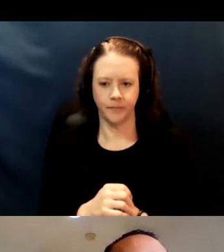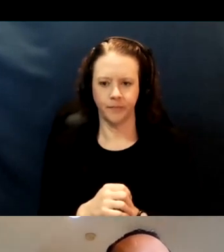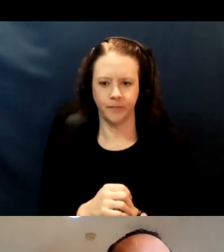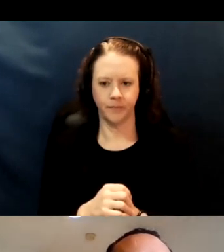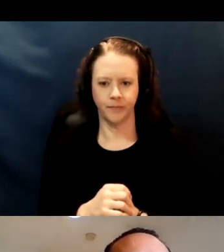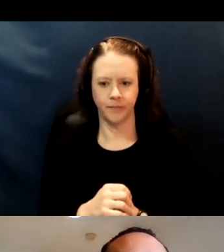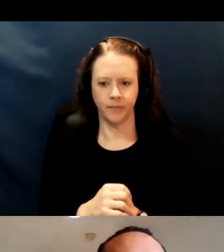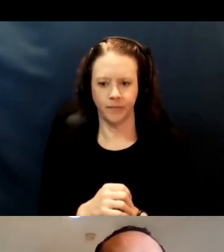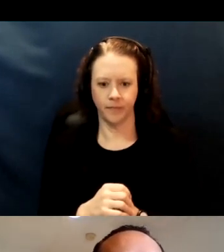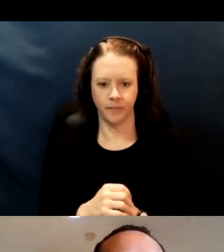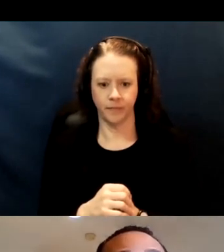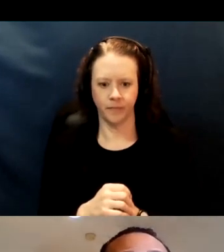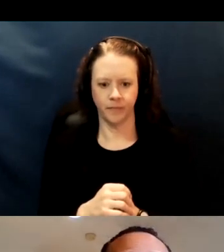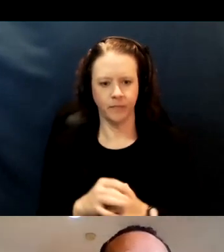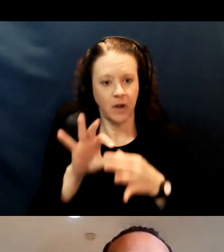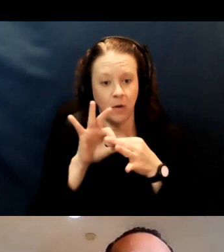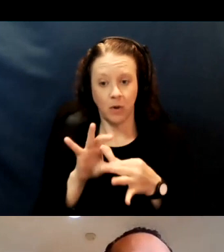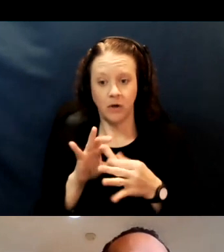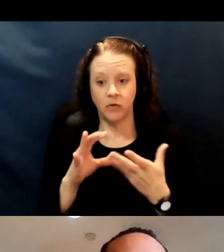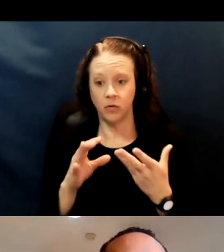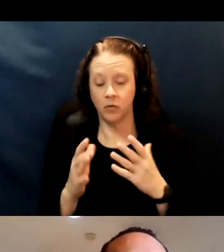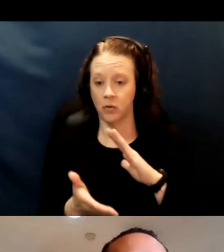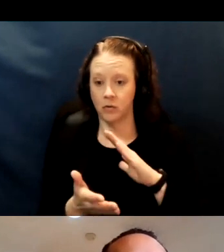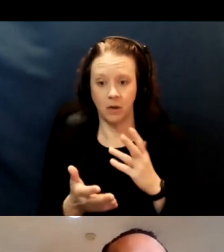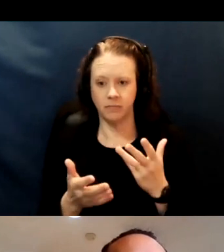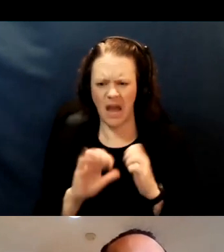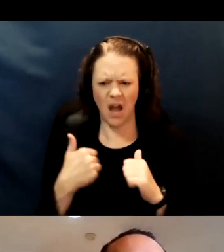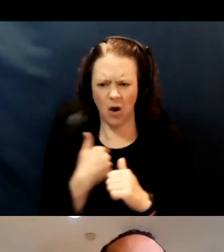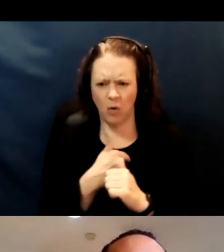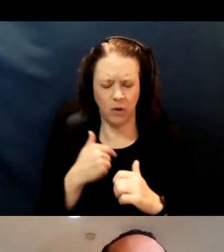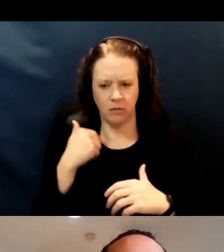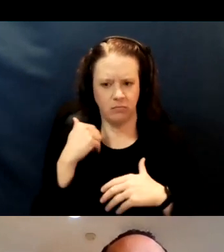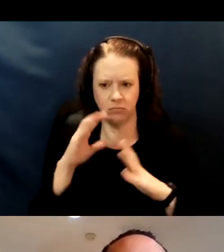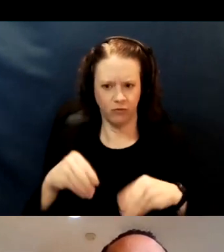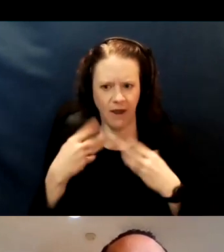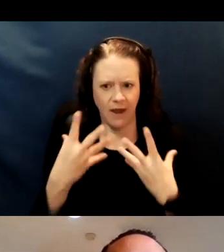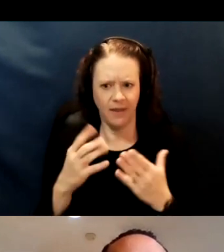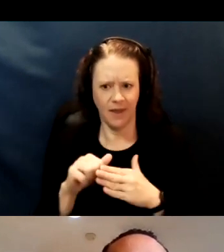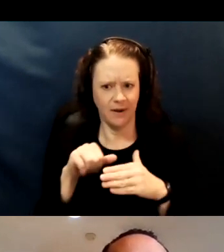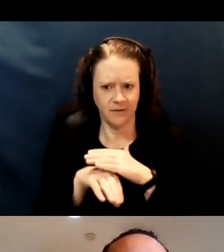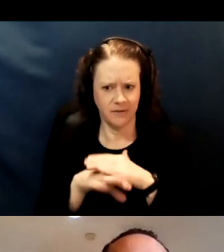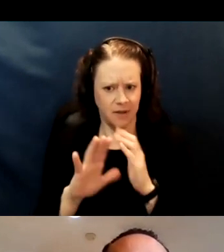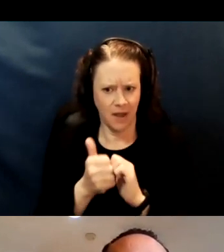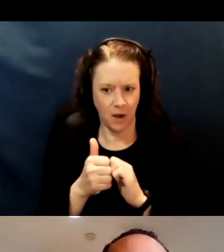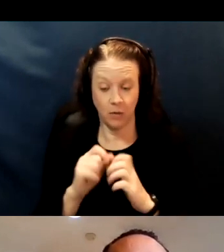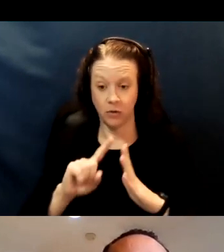So in terms of operationalizing access, our starting point is health equity.